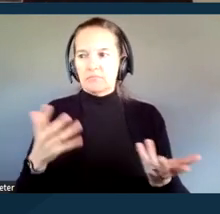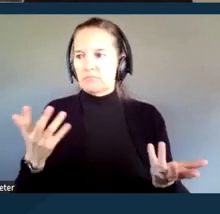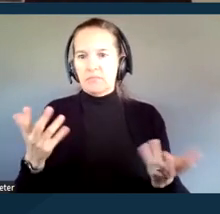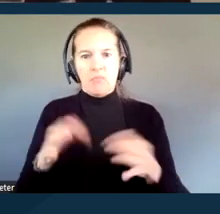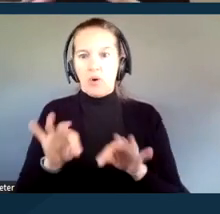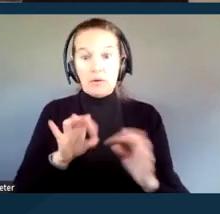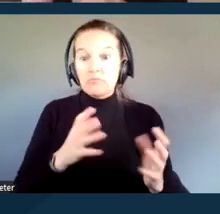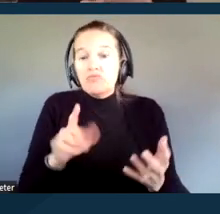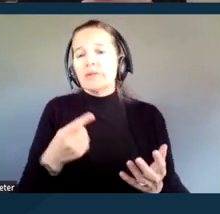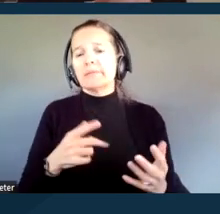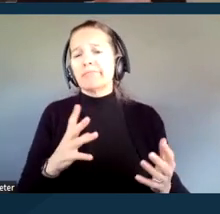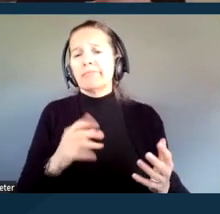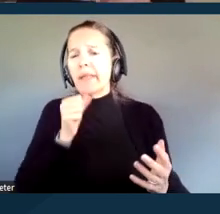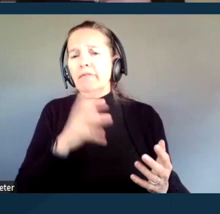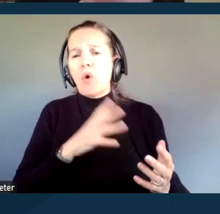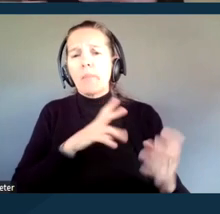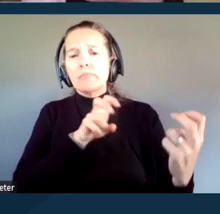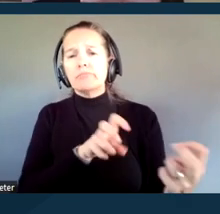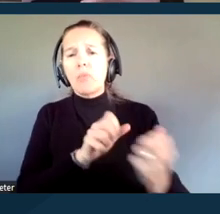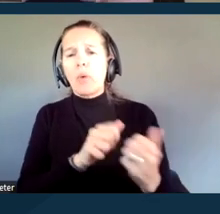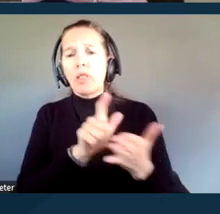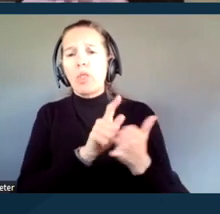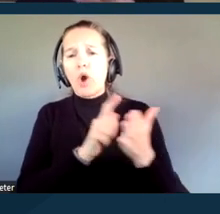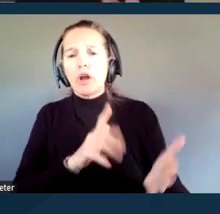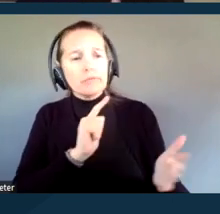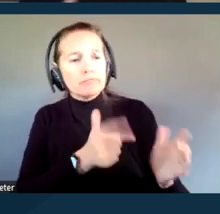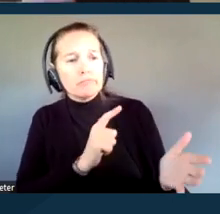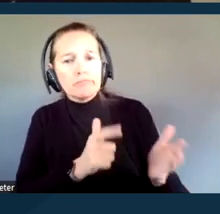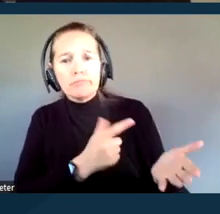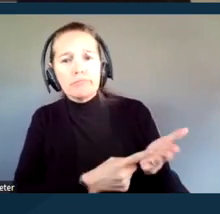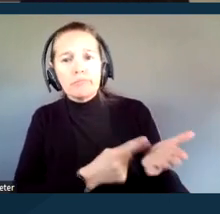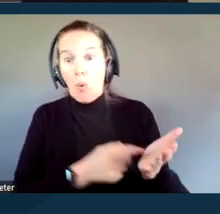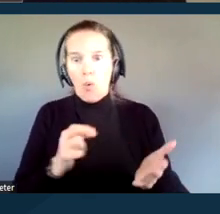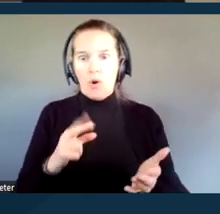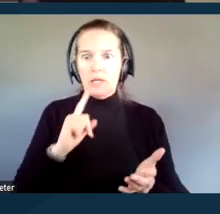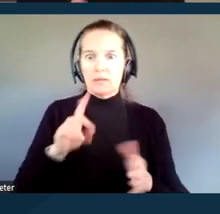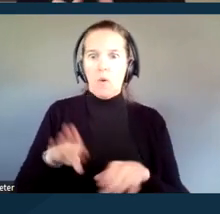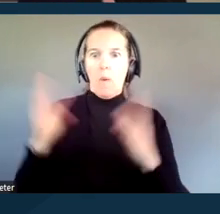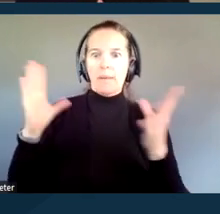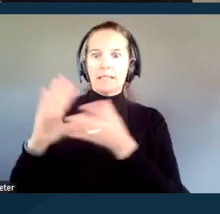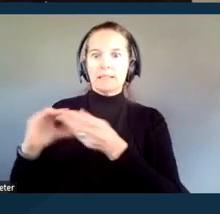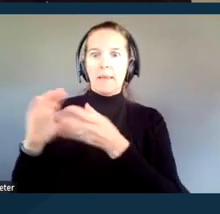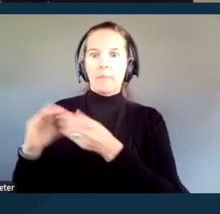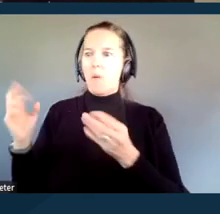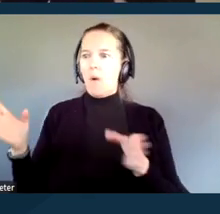or is it an opening statement, or is it a closing statement, what have you.